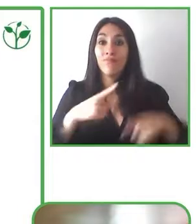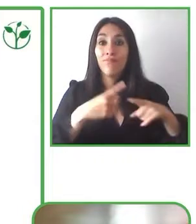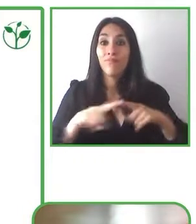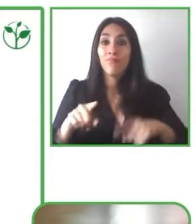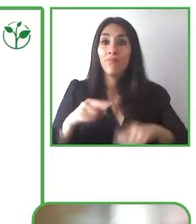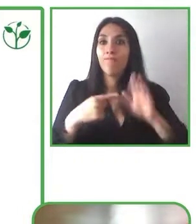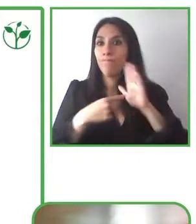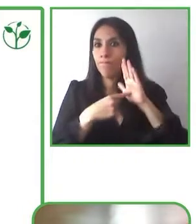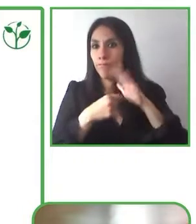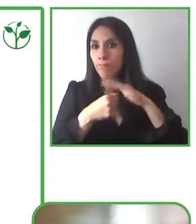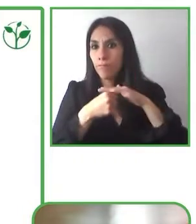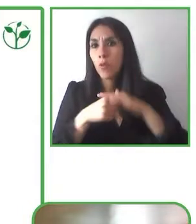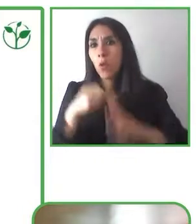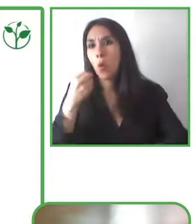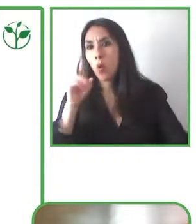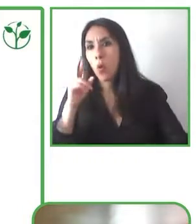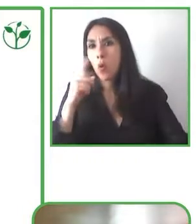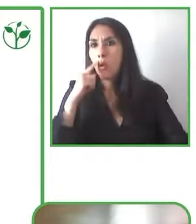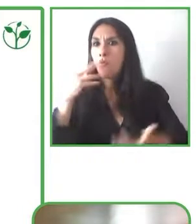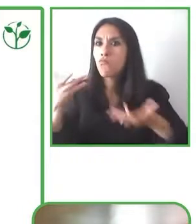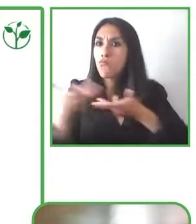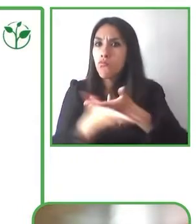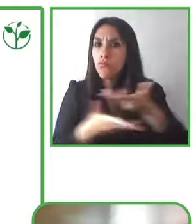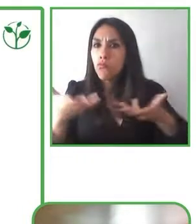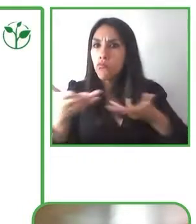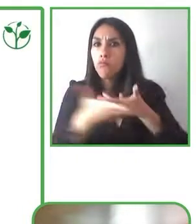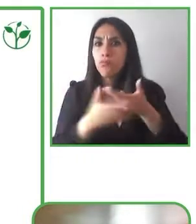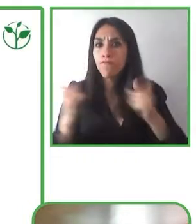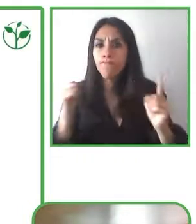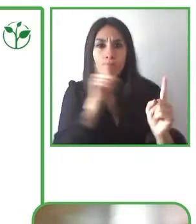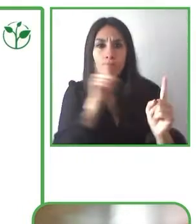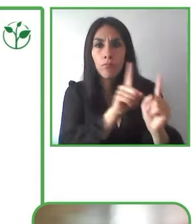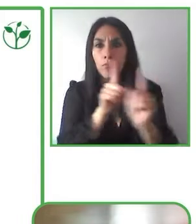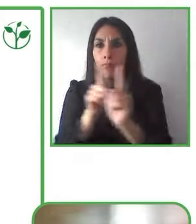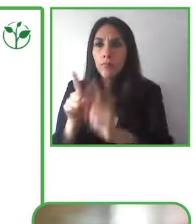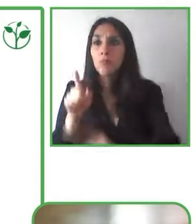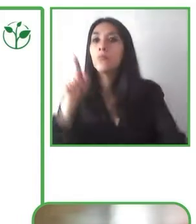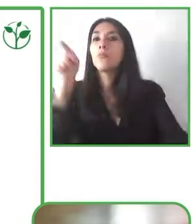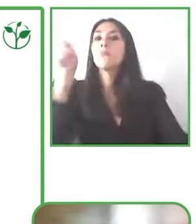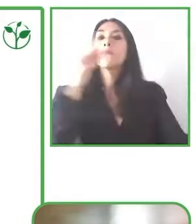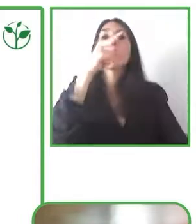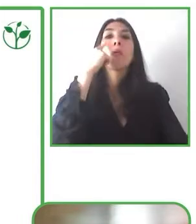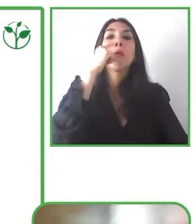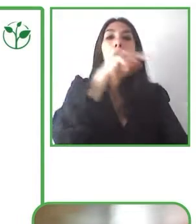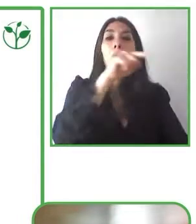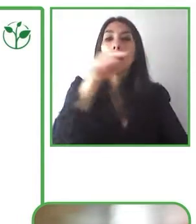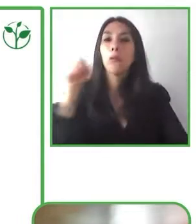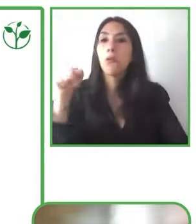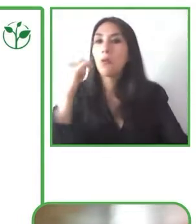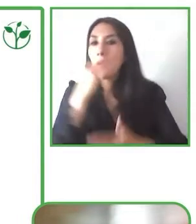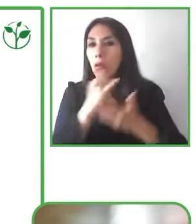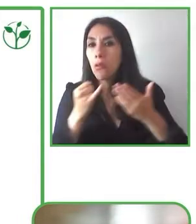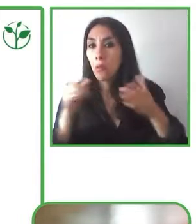in these events those people who work as guides at these events are trained on working with